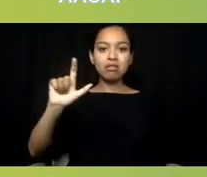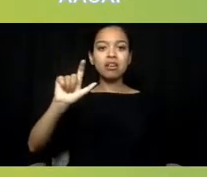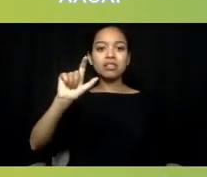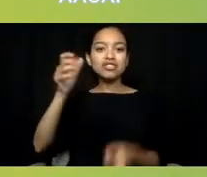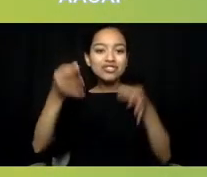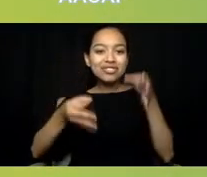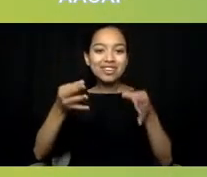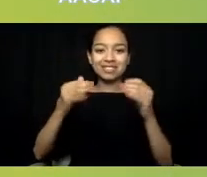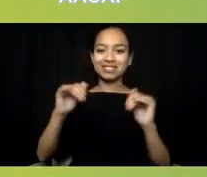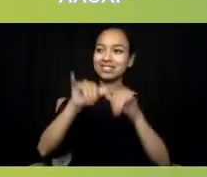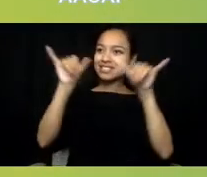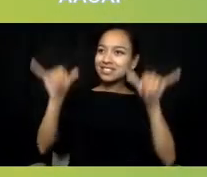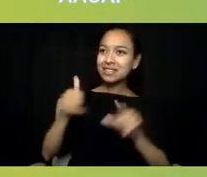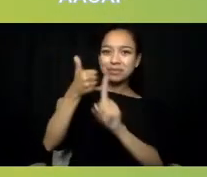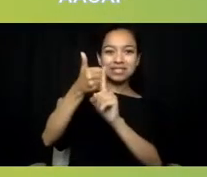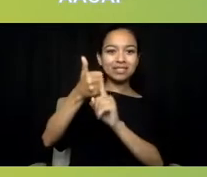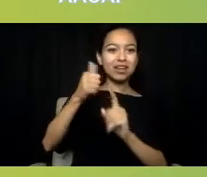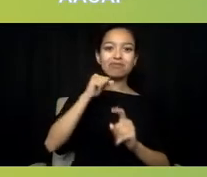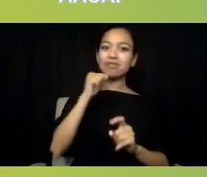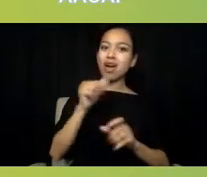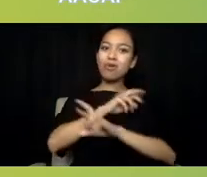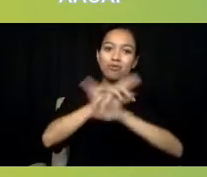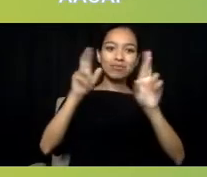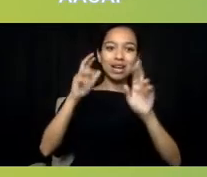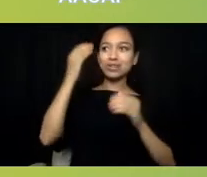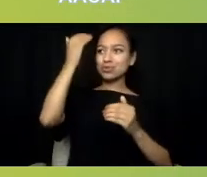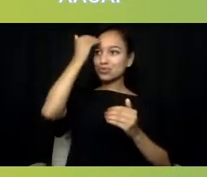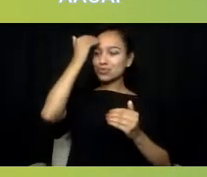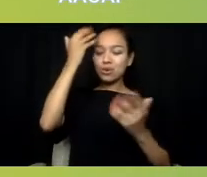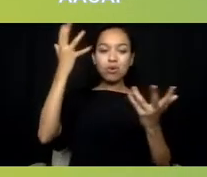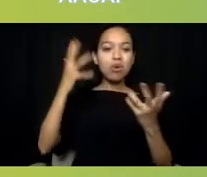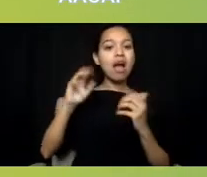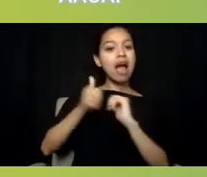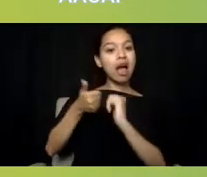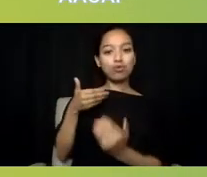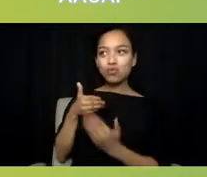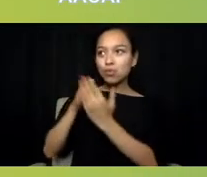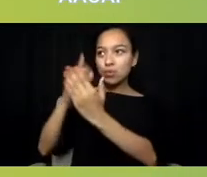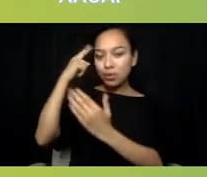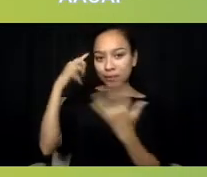but it also helps us address the whole idea